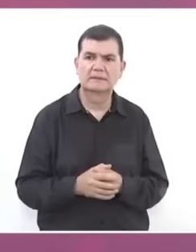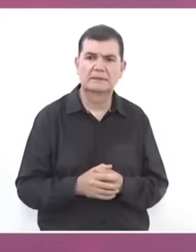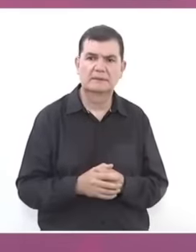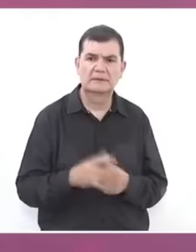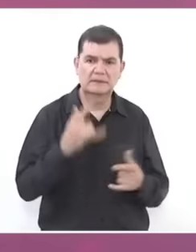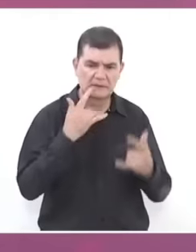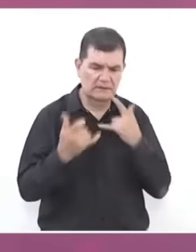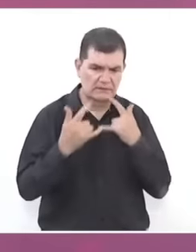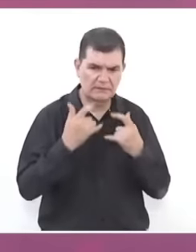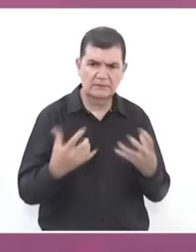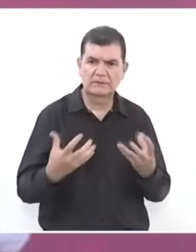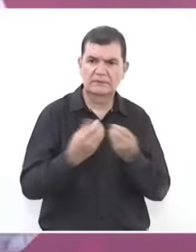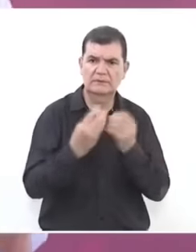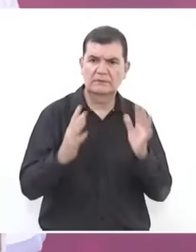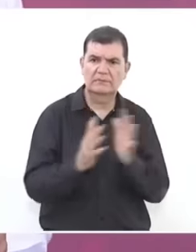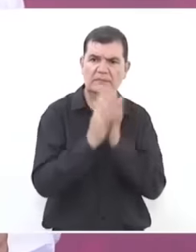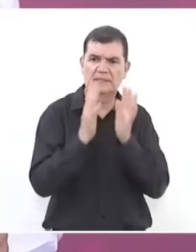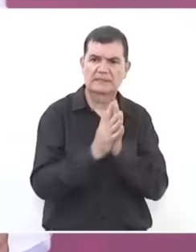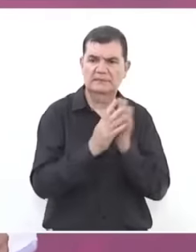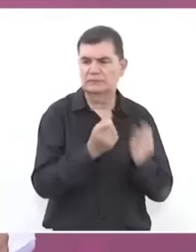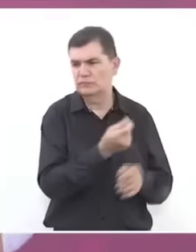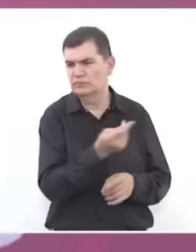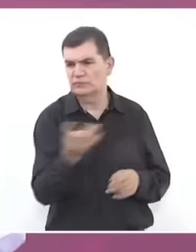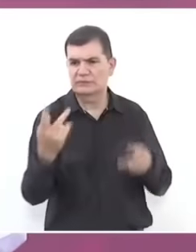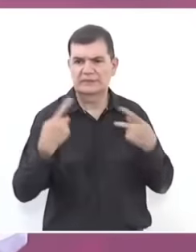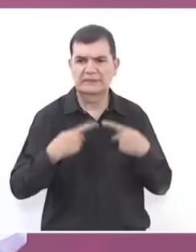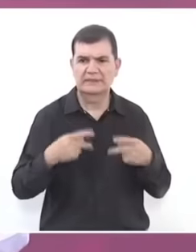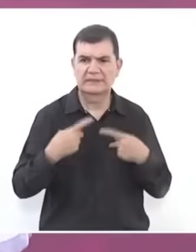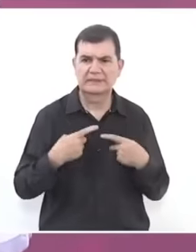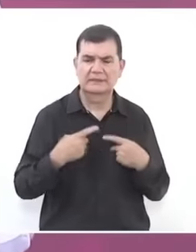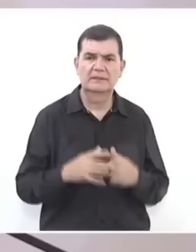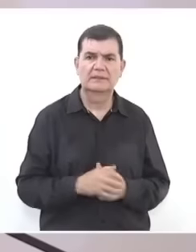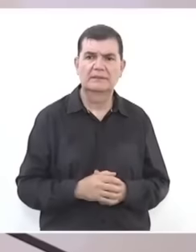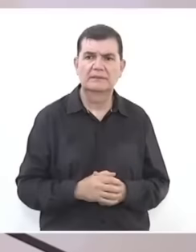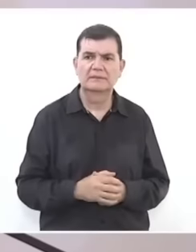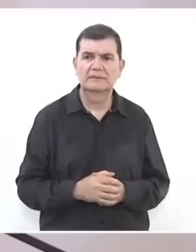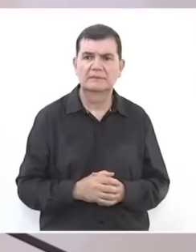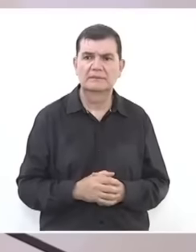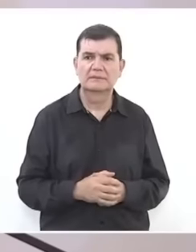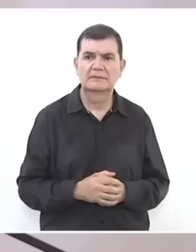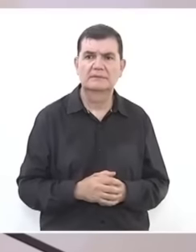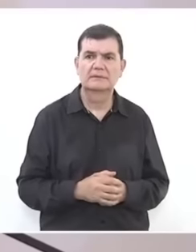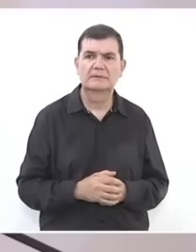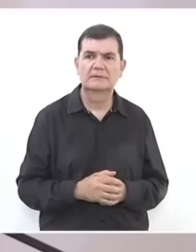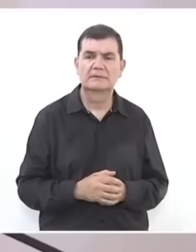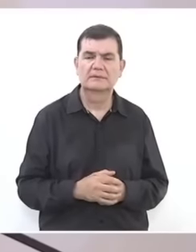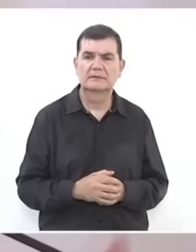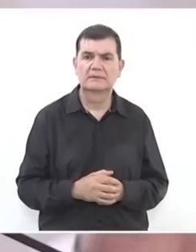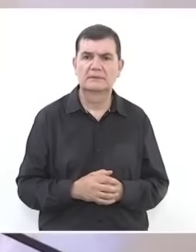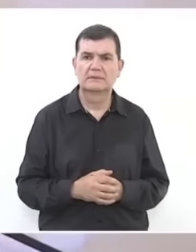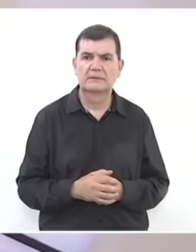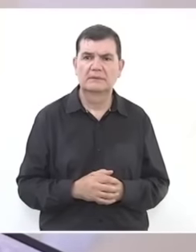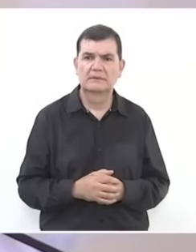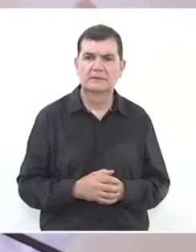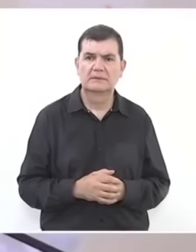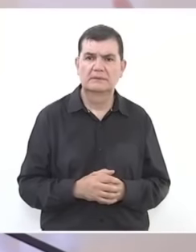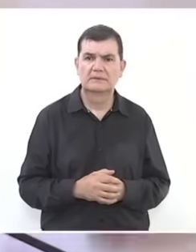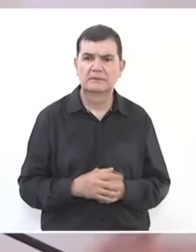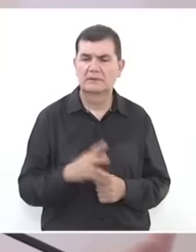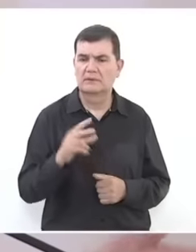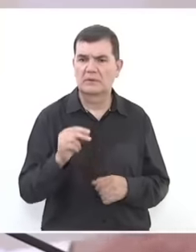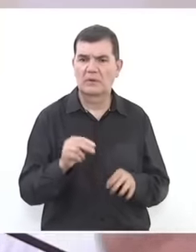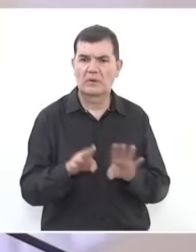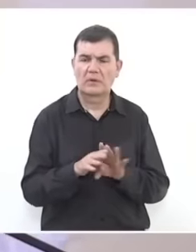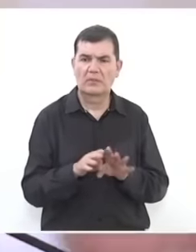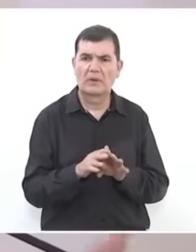the participation of many millions of people because it is not a vanguard it is not a group